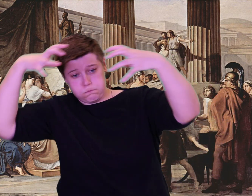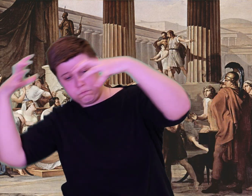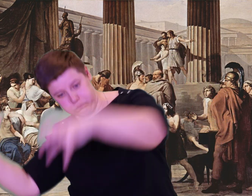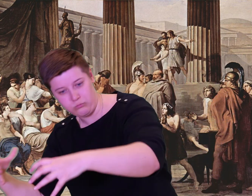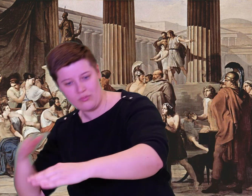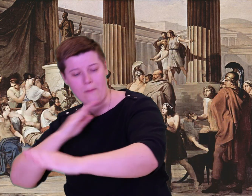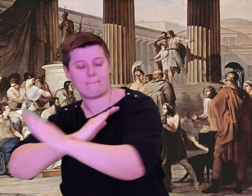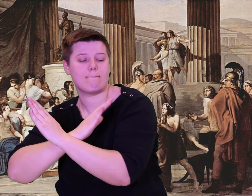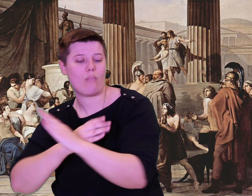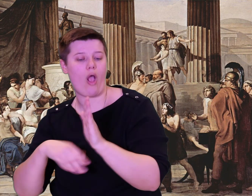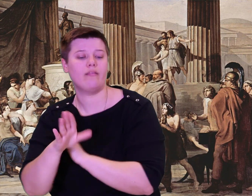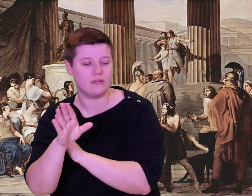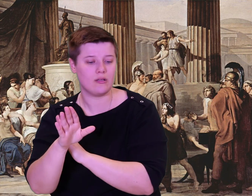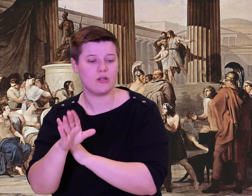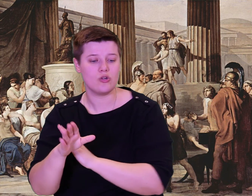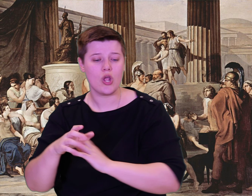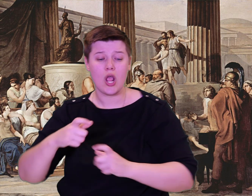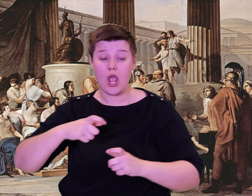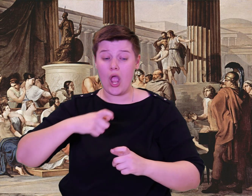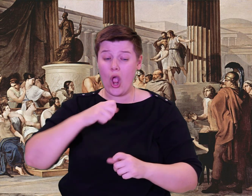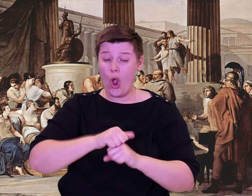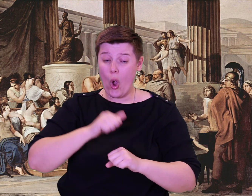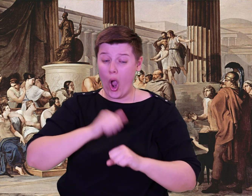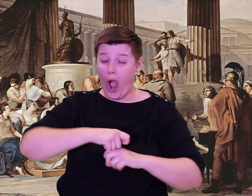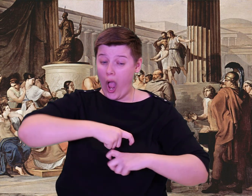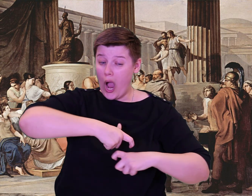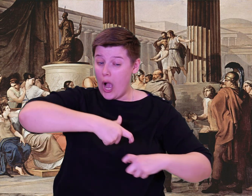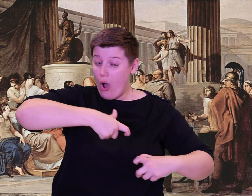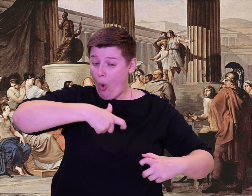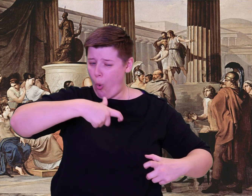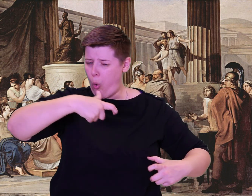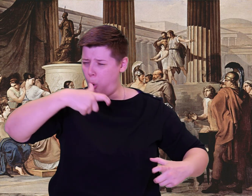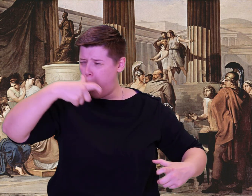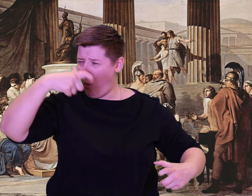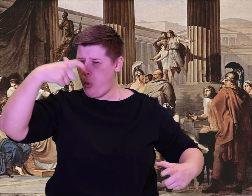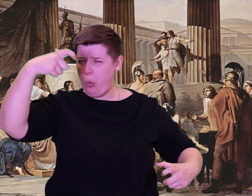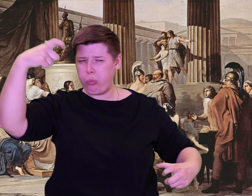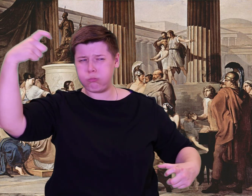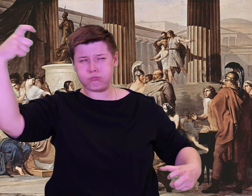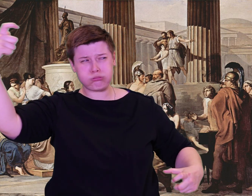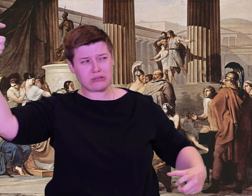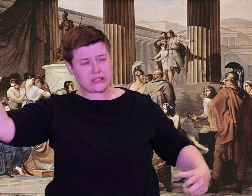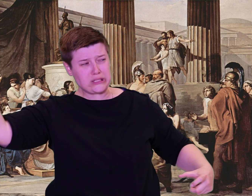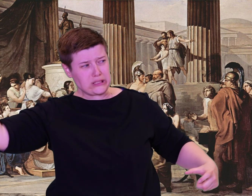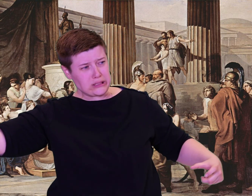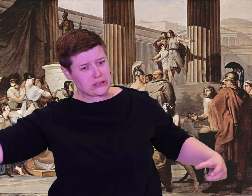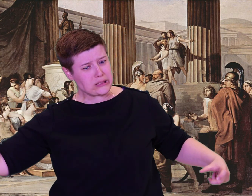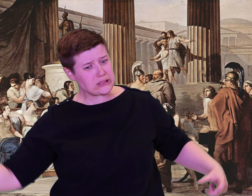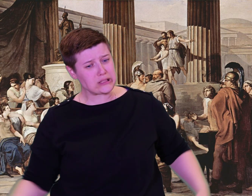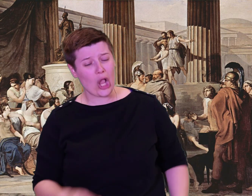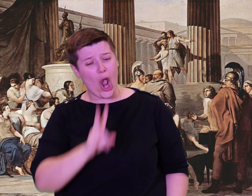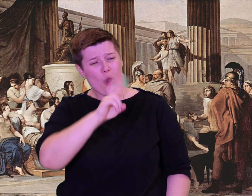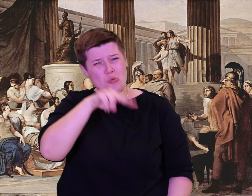He sat and all in order milked his ewes and she-goats, then he set the lambs to